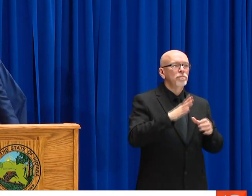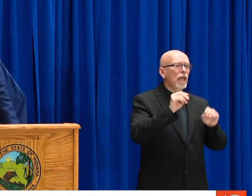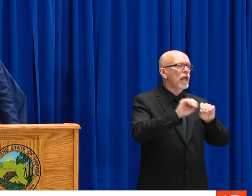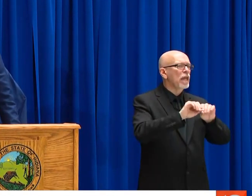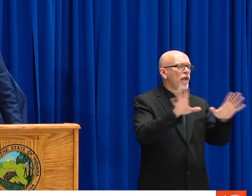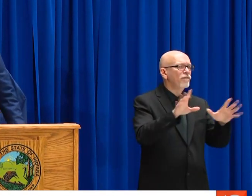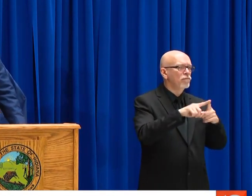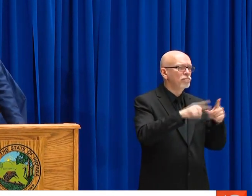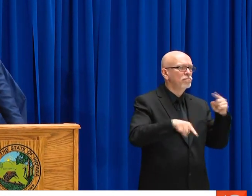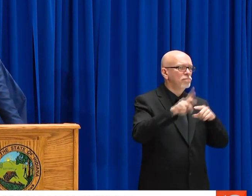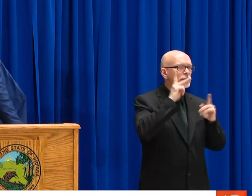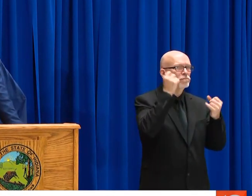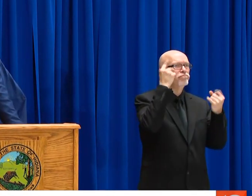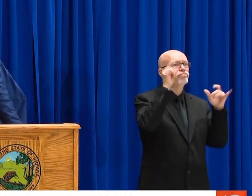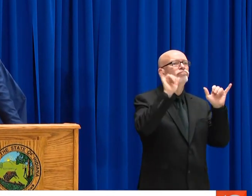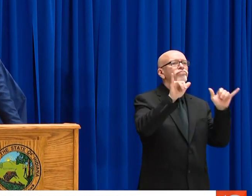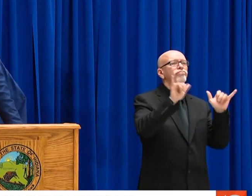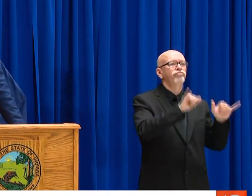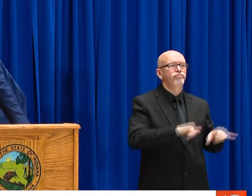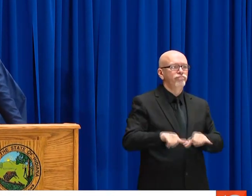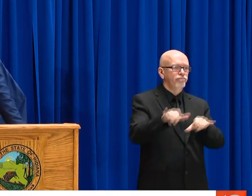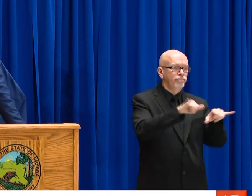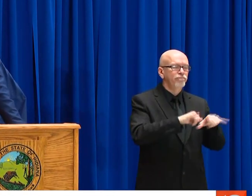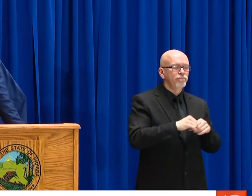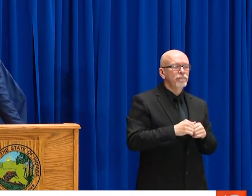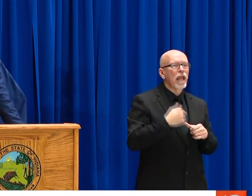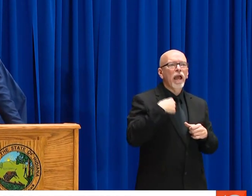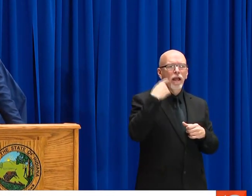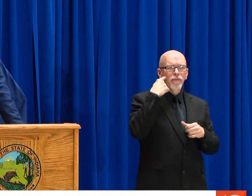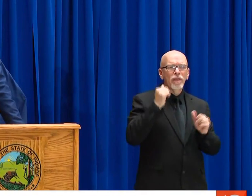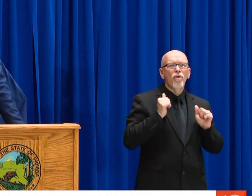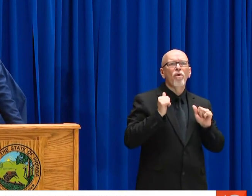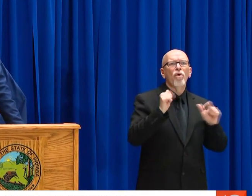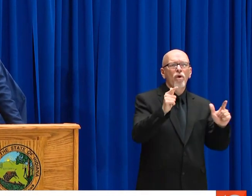COMPLYING. WHAT THIS DID IS PUT EVERYONE ON THE SAME PAGE.